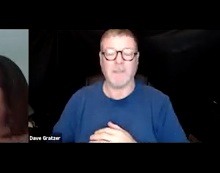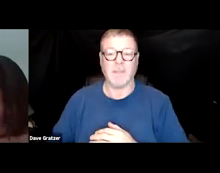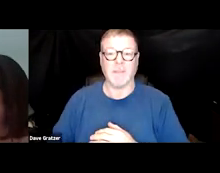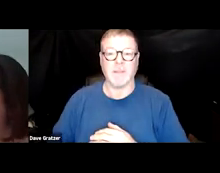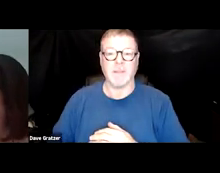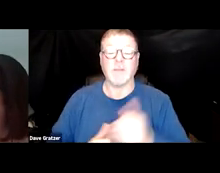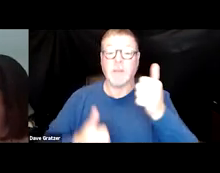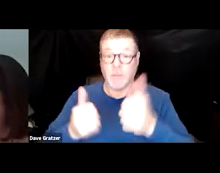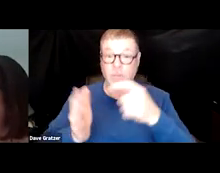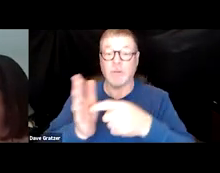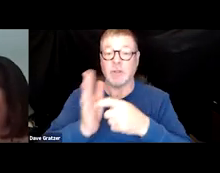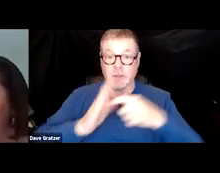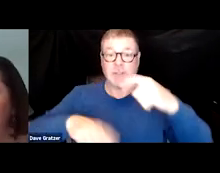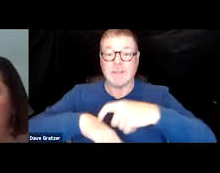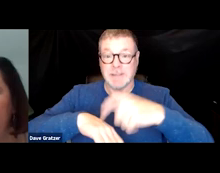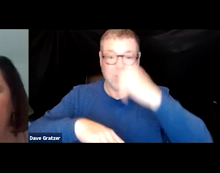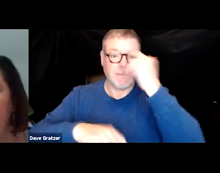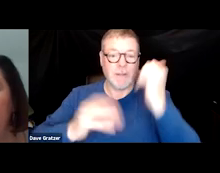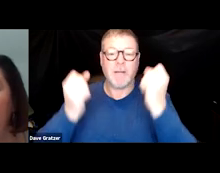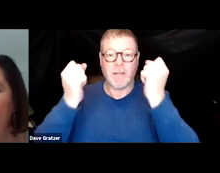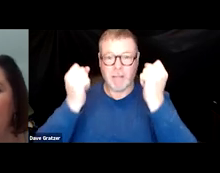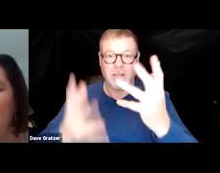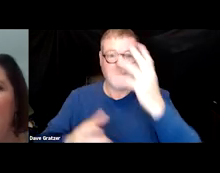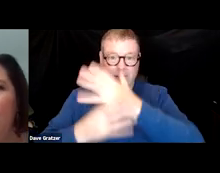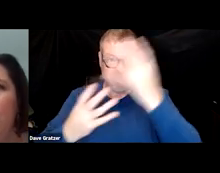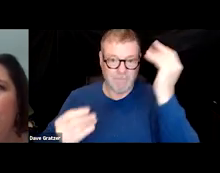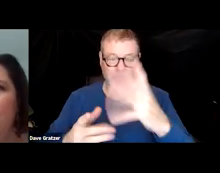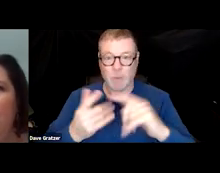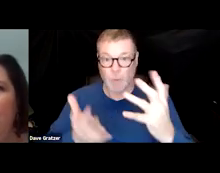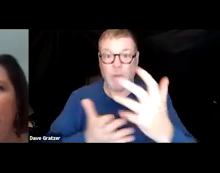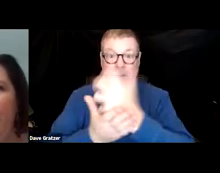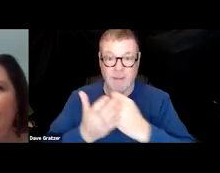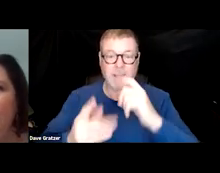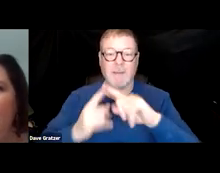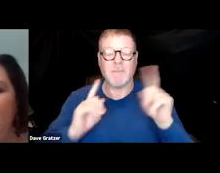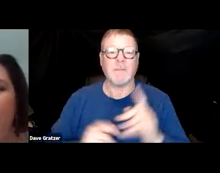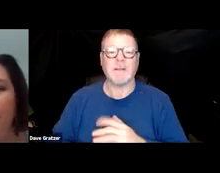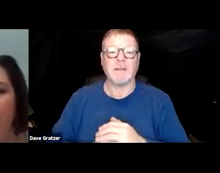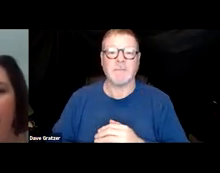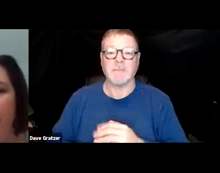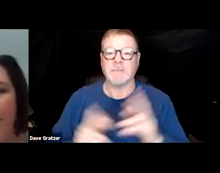which took some time because there was a lot of information to collect was just being very thorough